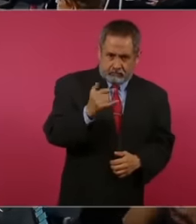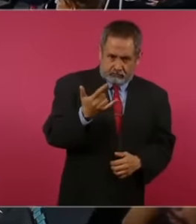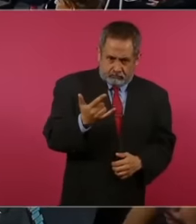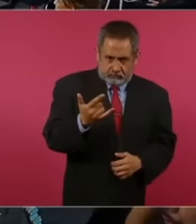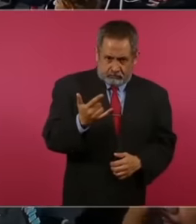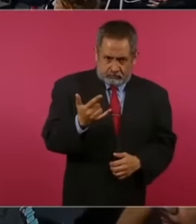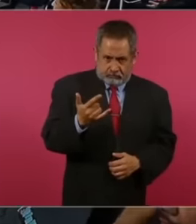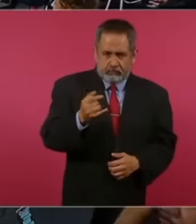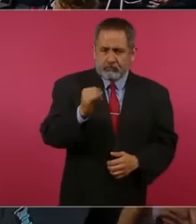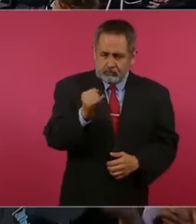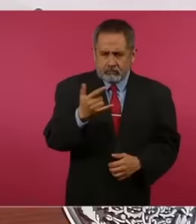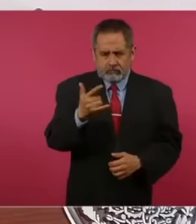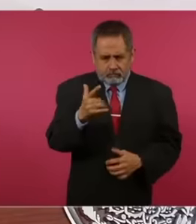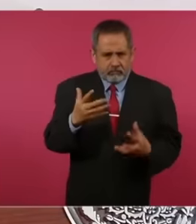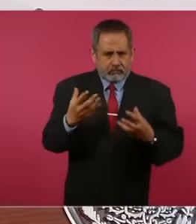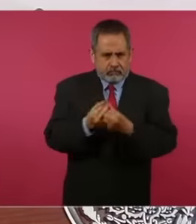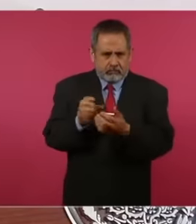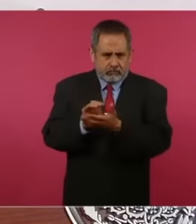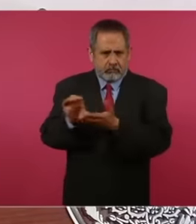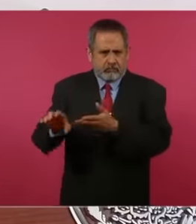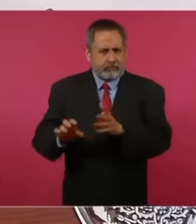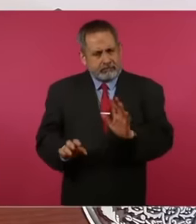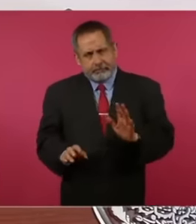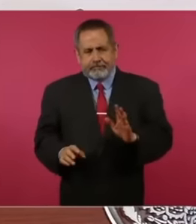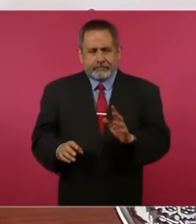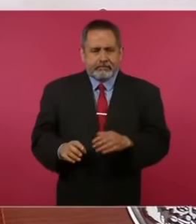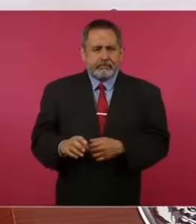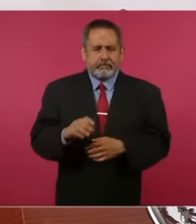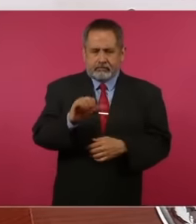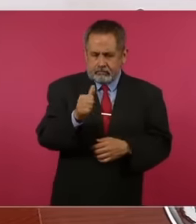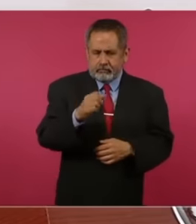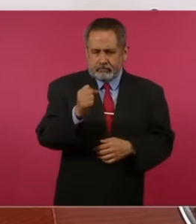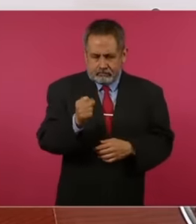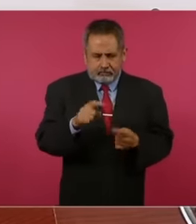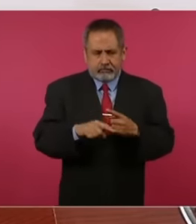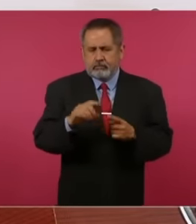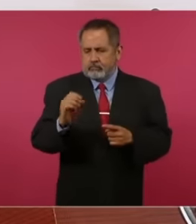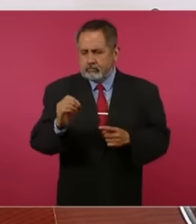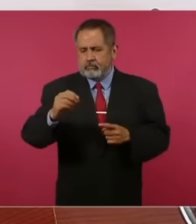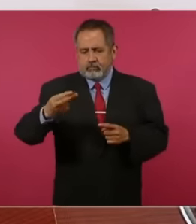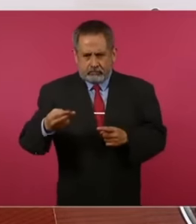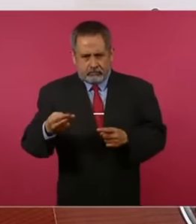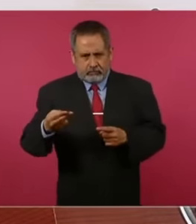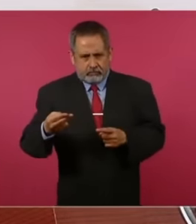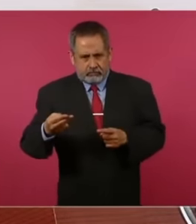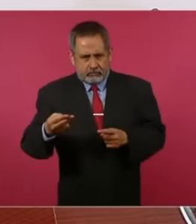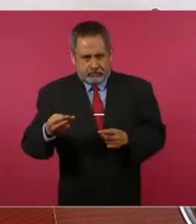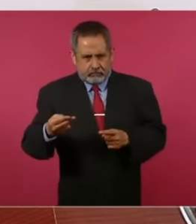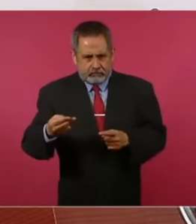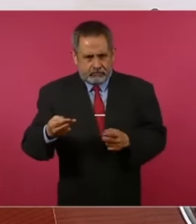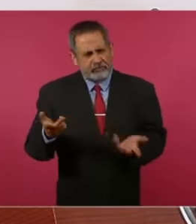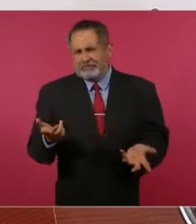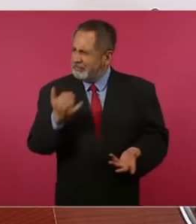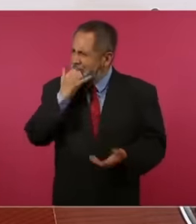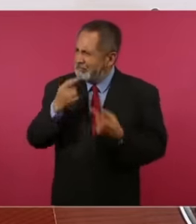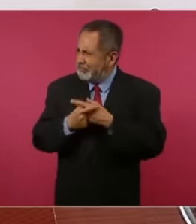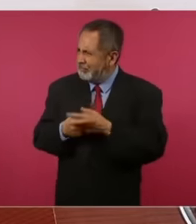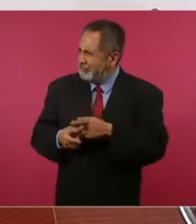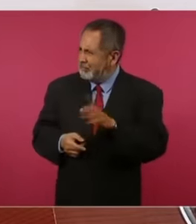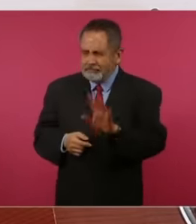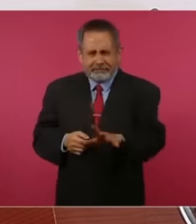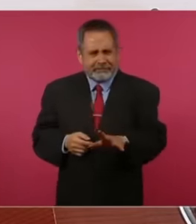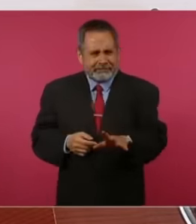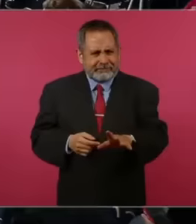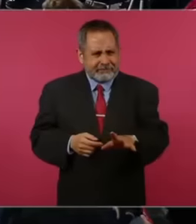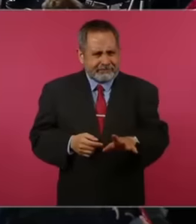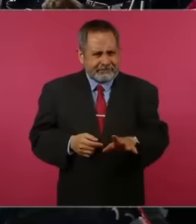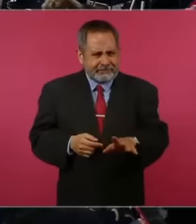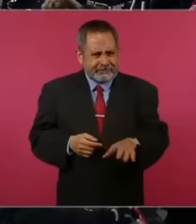June July exactly that is why it is August September October July